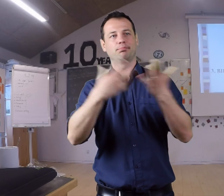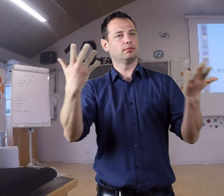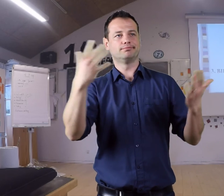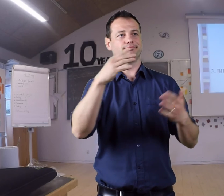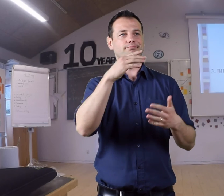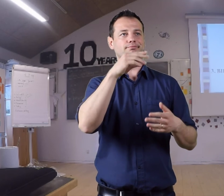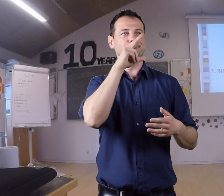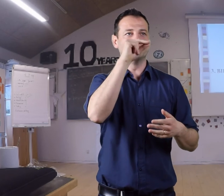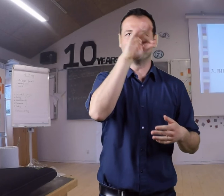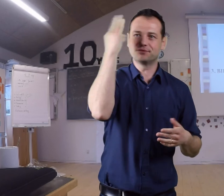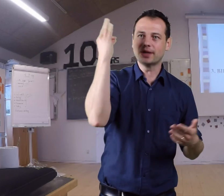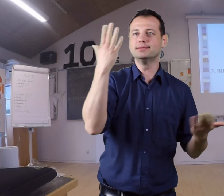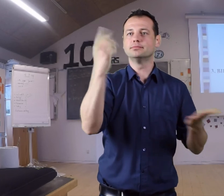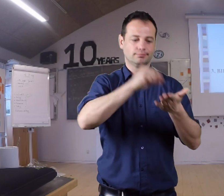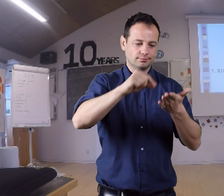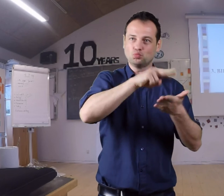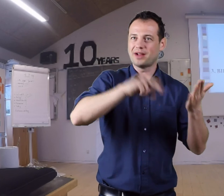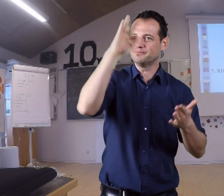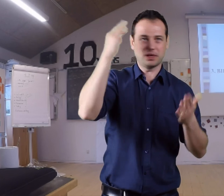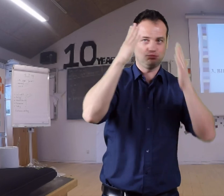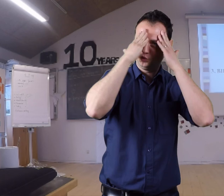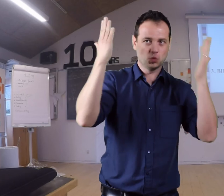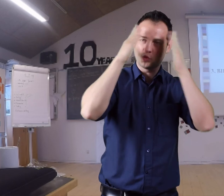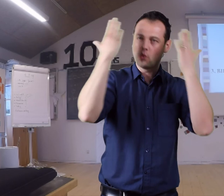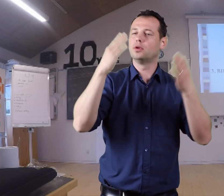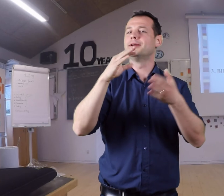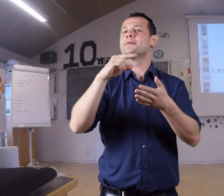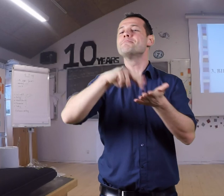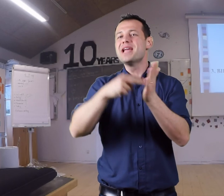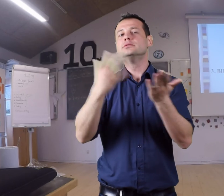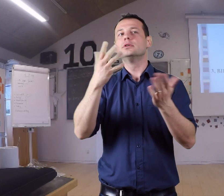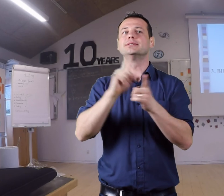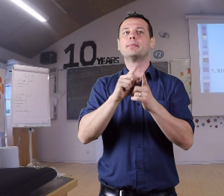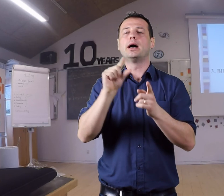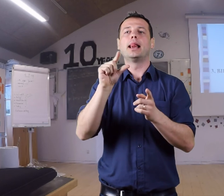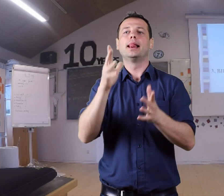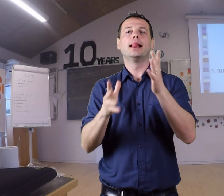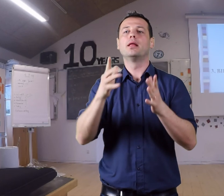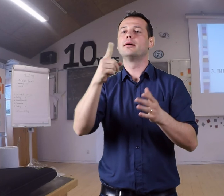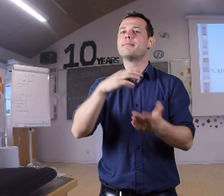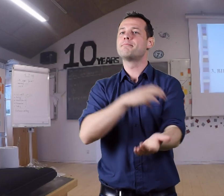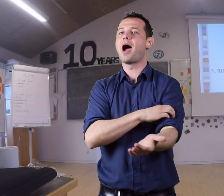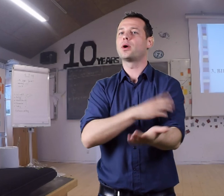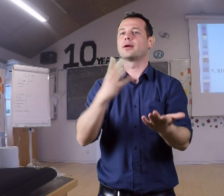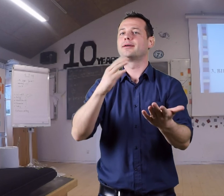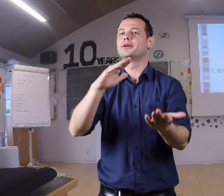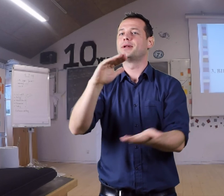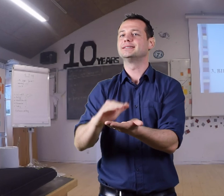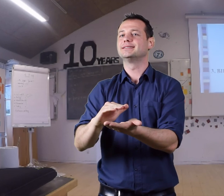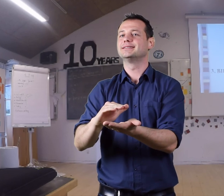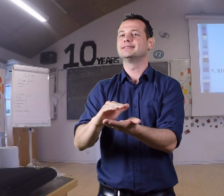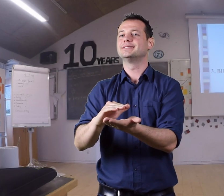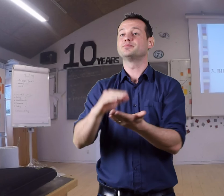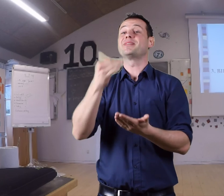For example, spoken French or writing/reading French. If they don't know that, it means they may have less power.